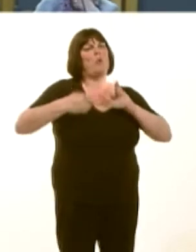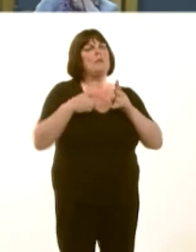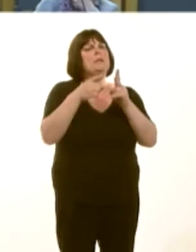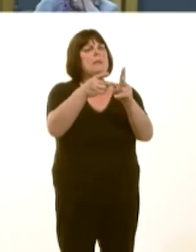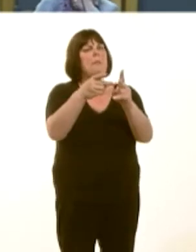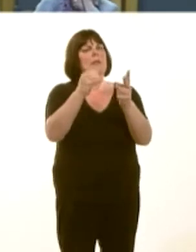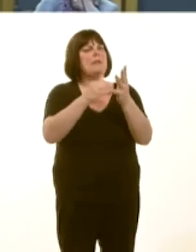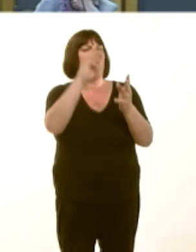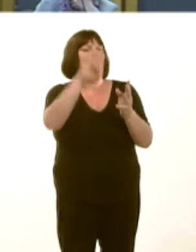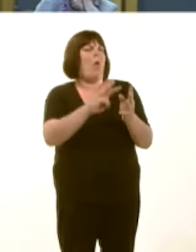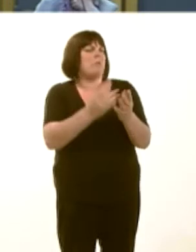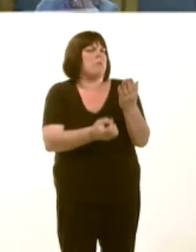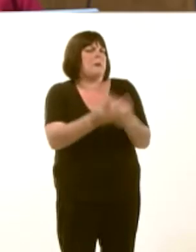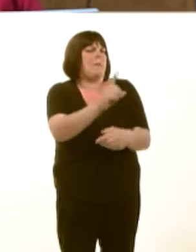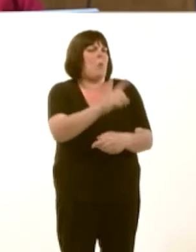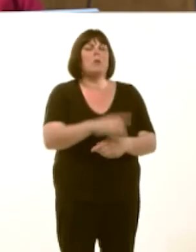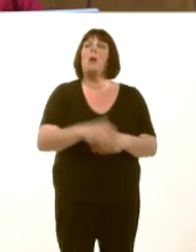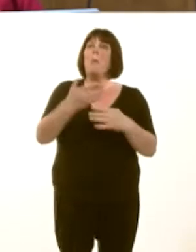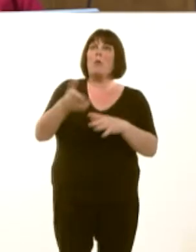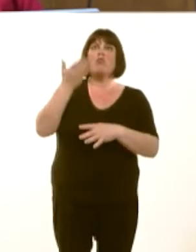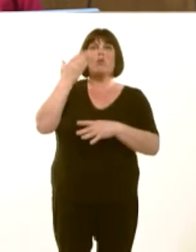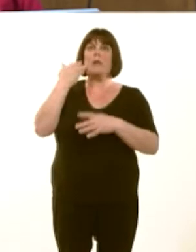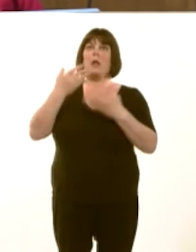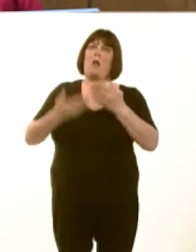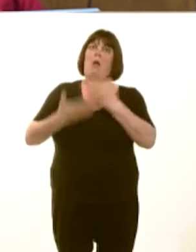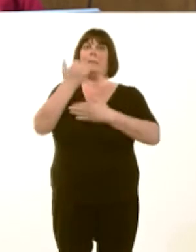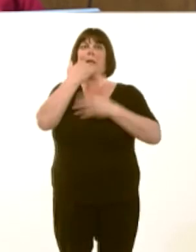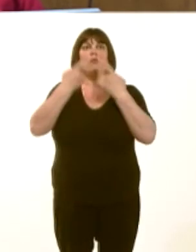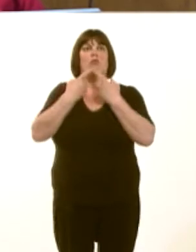and Transport recently published an updated report setting out progress to date on the metro.